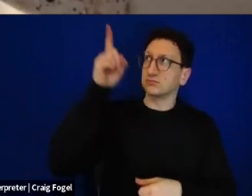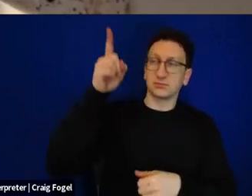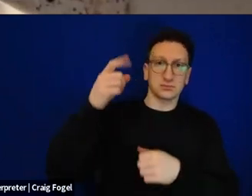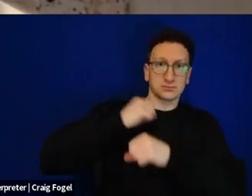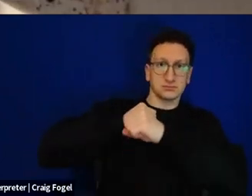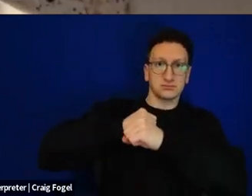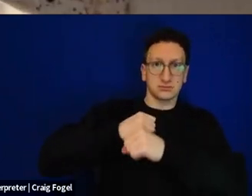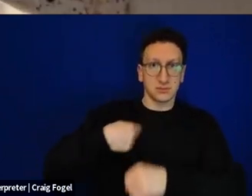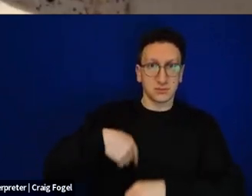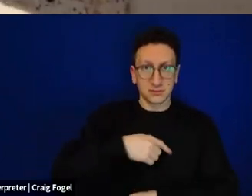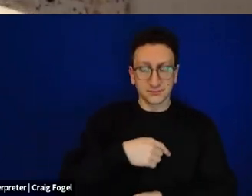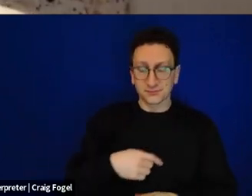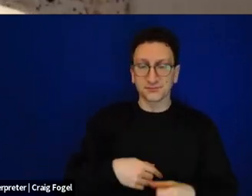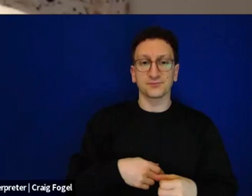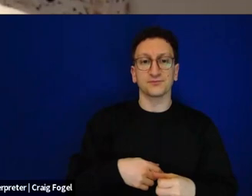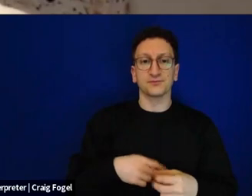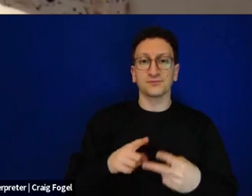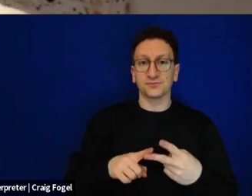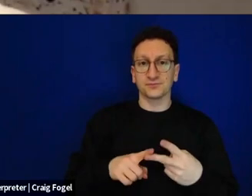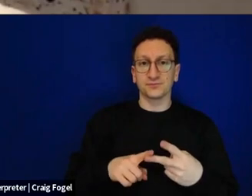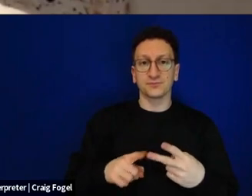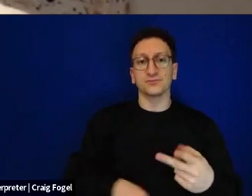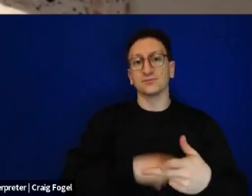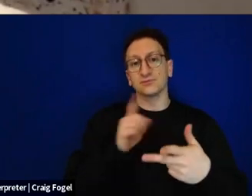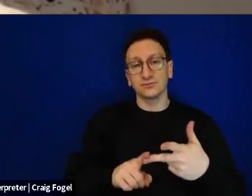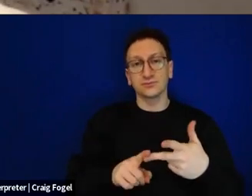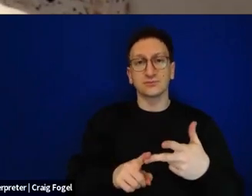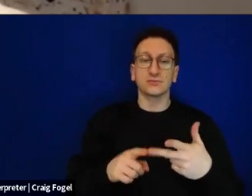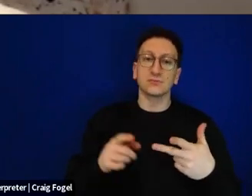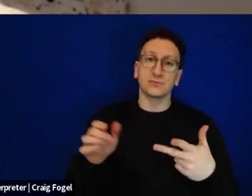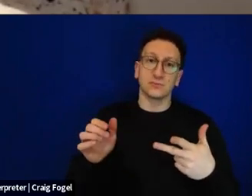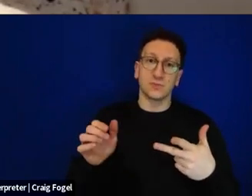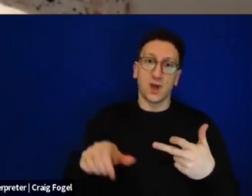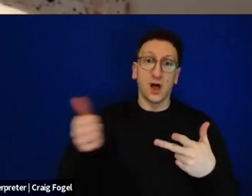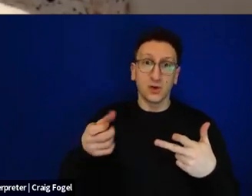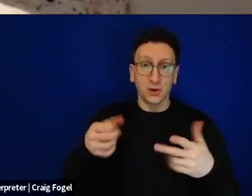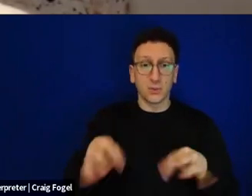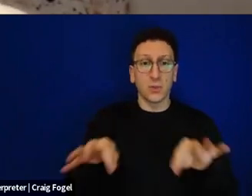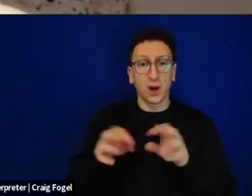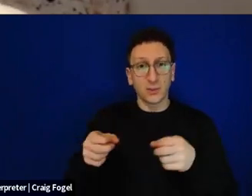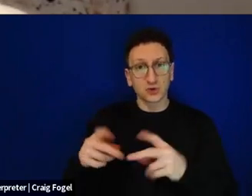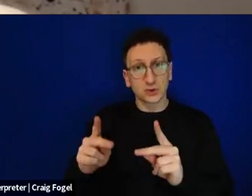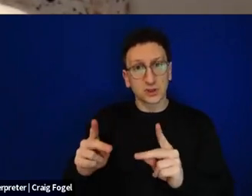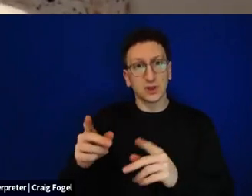Shefoch chamotcha, I think is an important opportunity and powerful moment to discuss